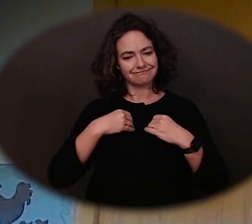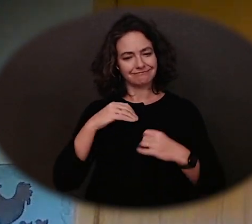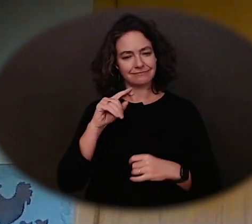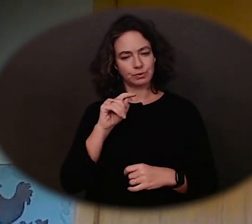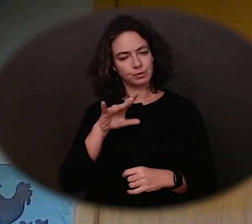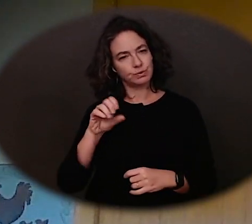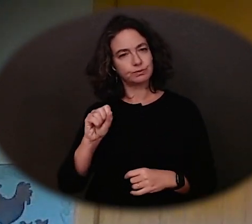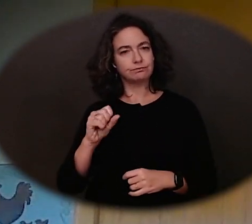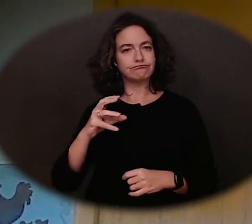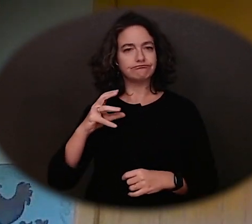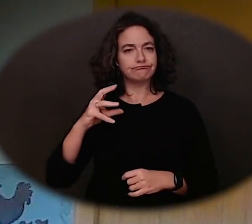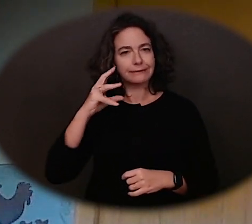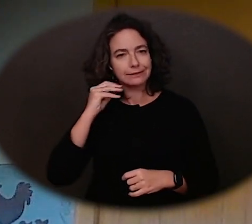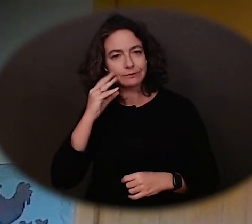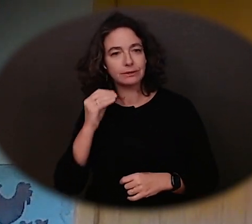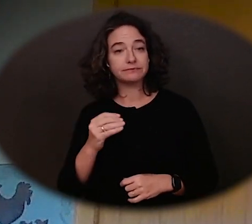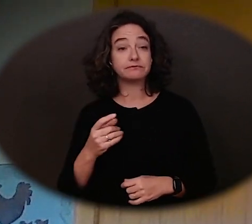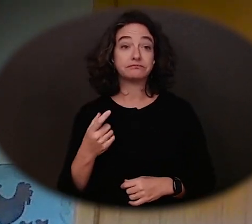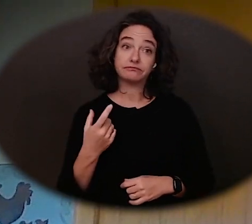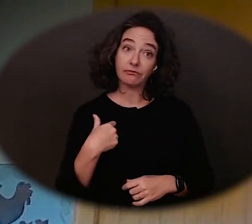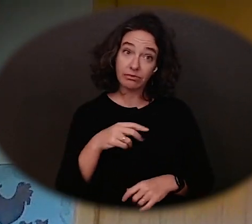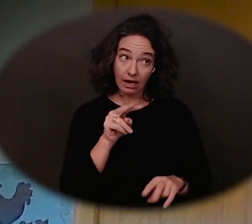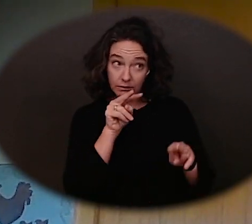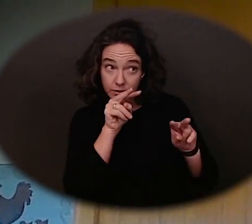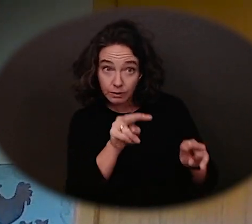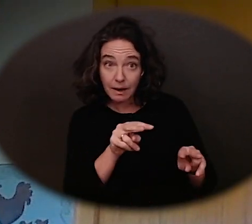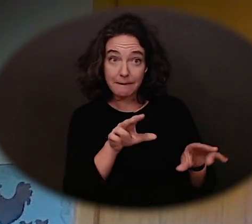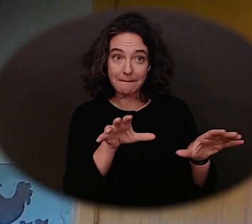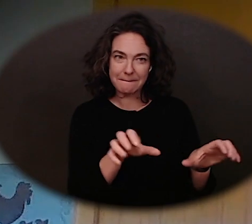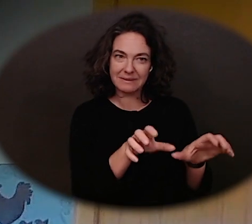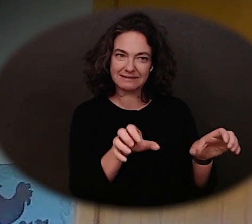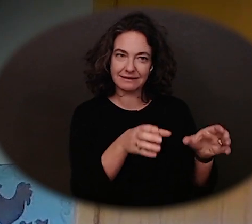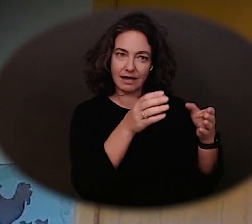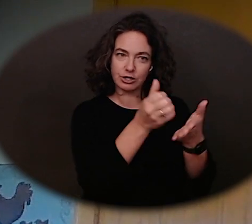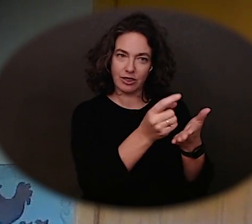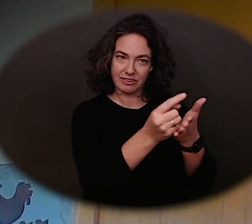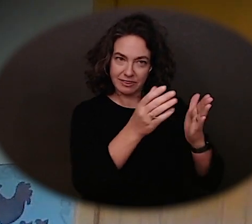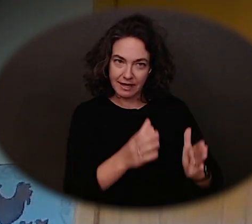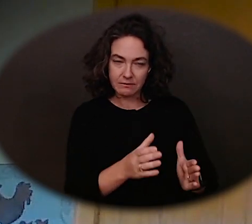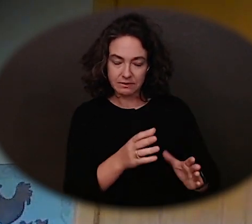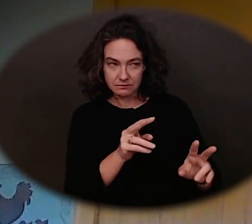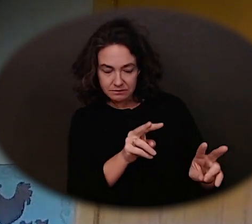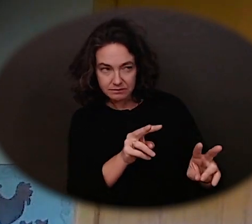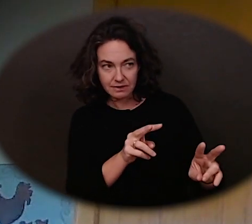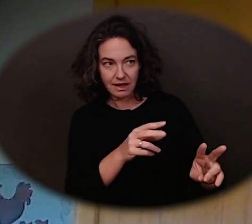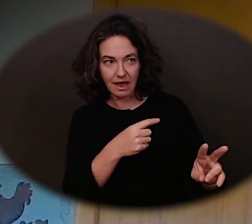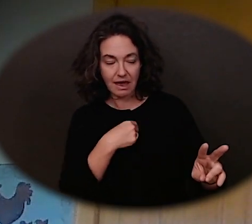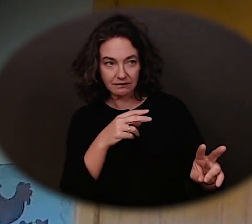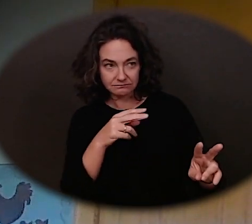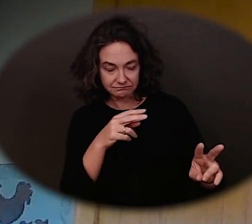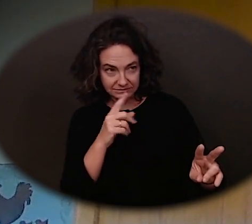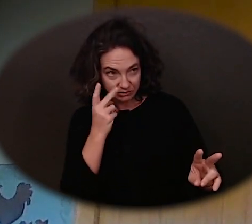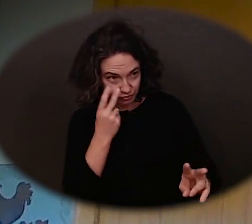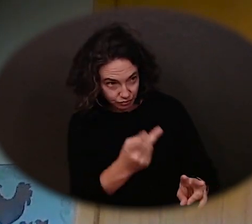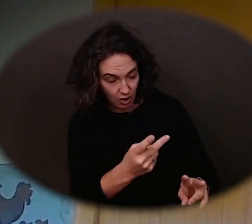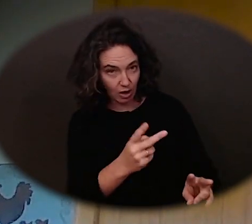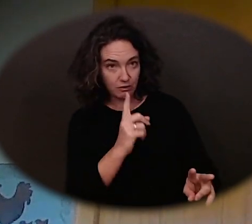Seeing massage therapists actually working, doing their job. Seeing that reality was really what gave me the ability